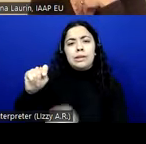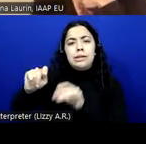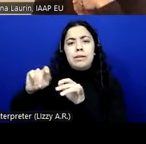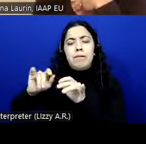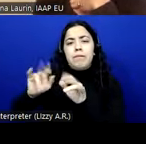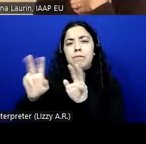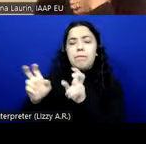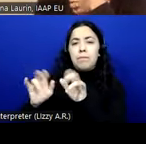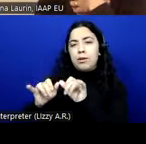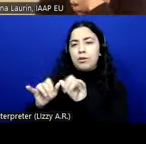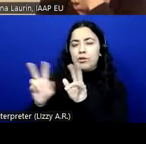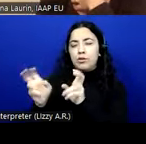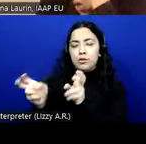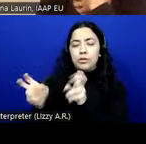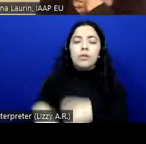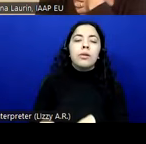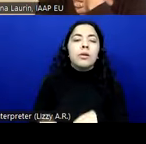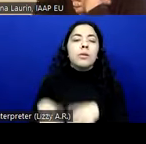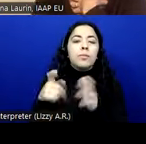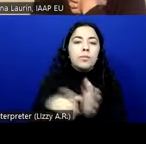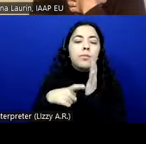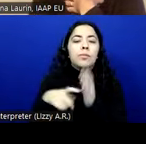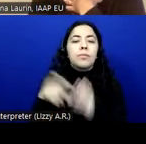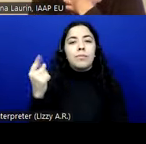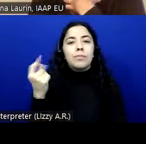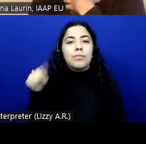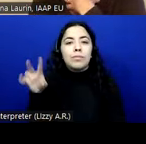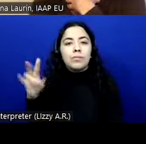required by 11.7, user preferences? >> LOÏC MARTINEZ NORMAND: